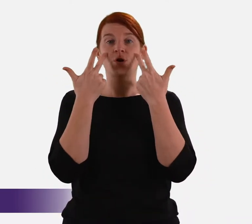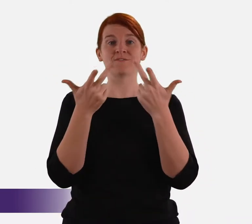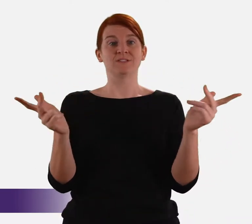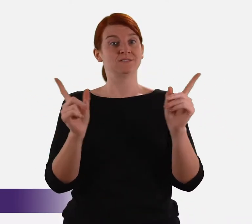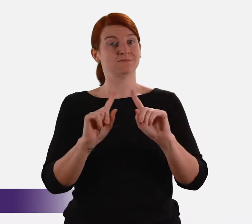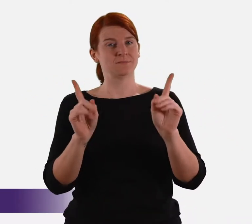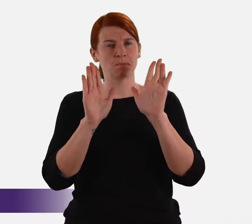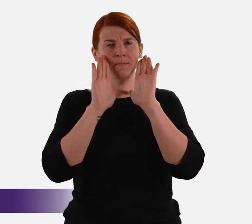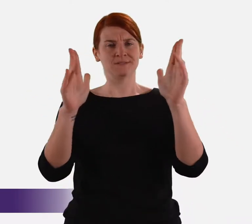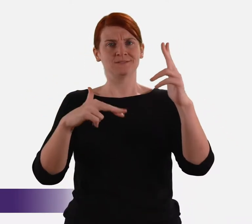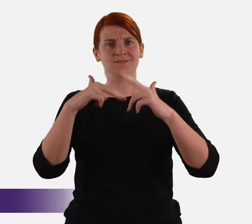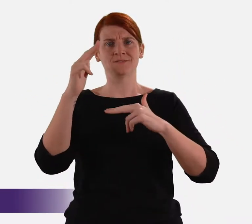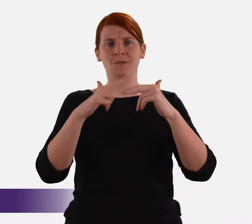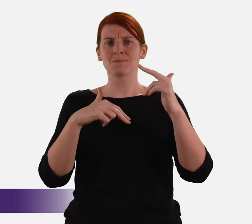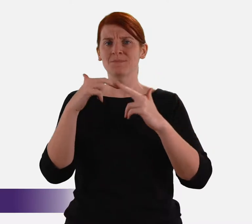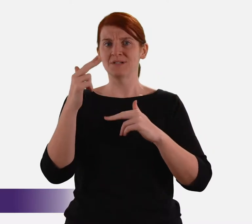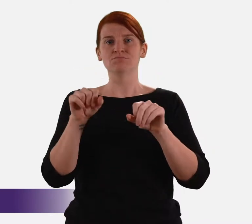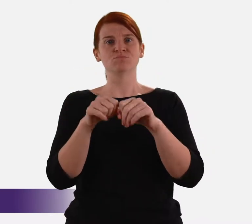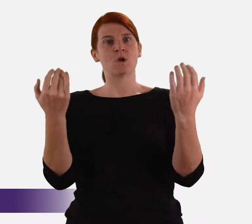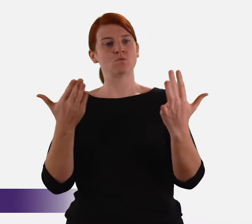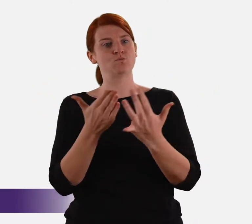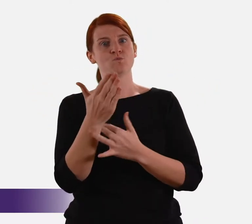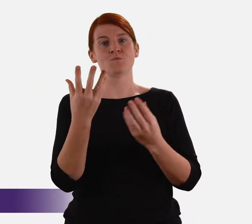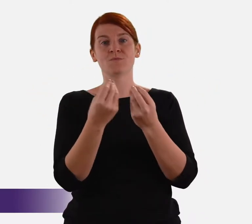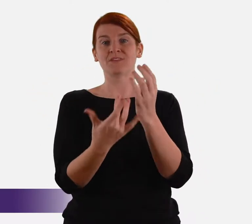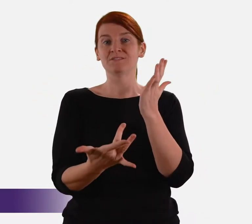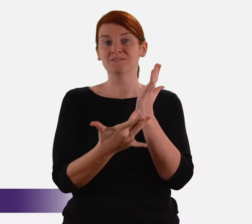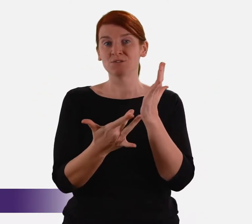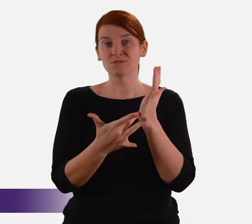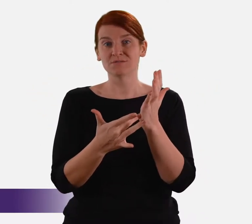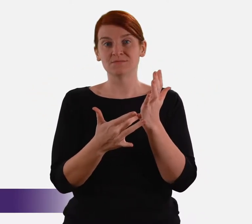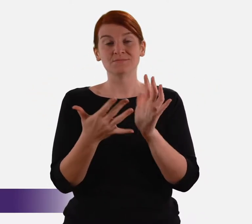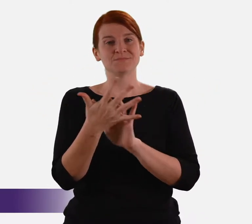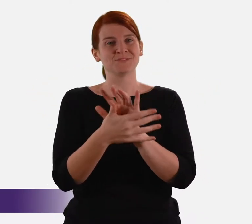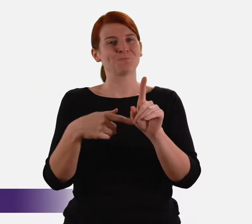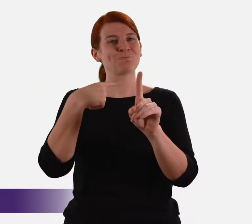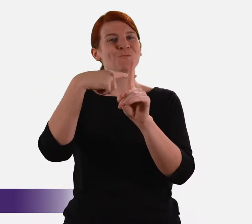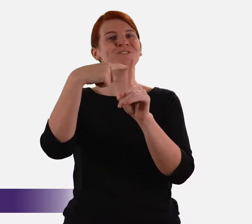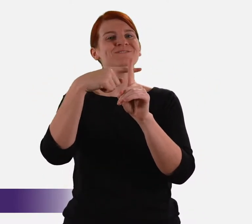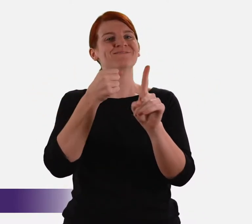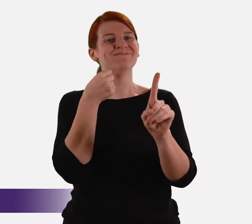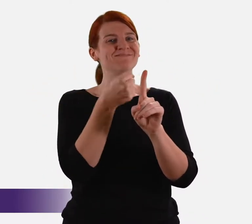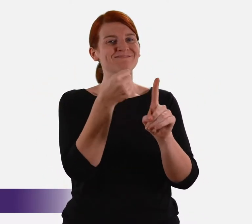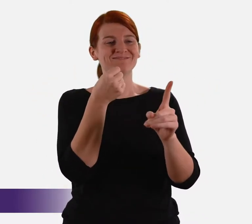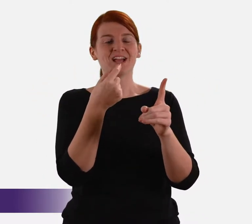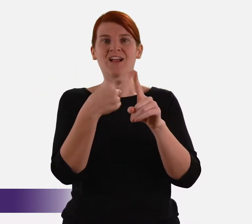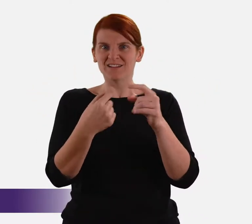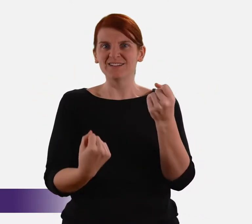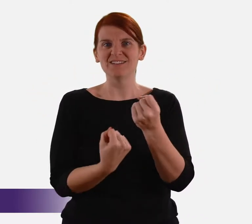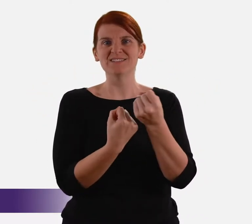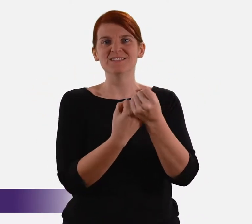Perhaps the most obvious is the breathtaking development of post-industrial technology which among a multitude of other effects,